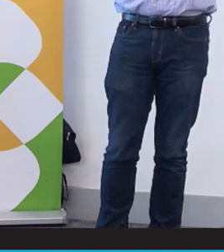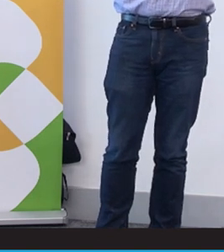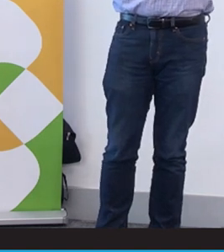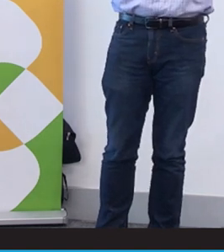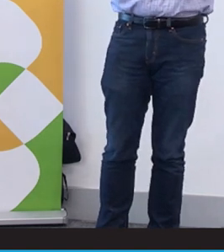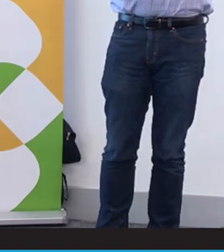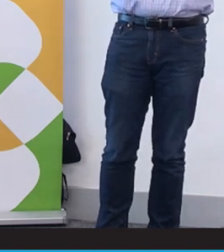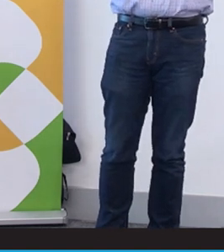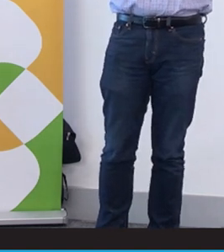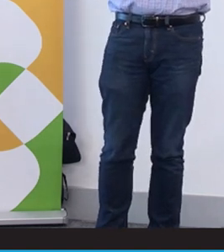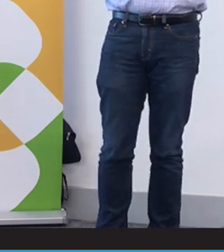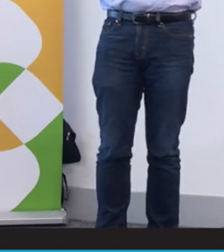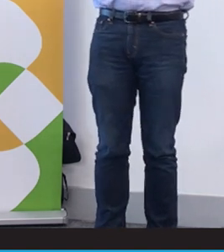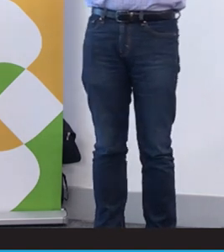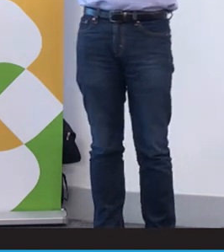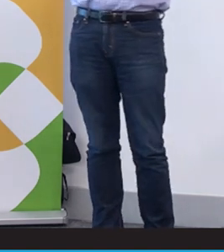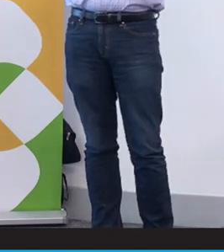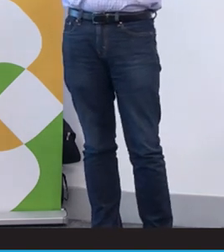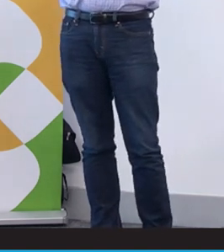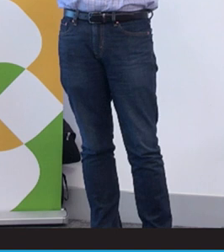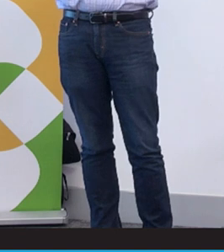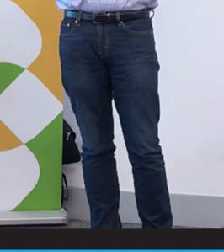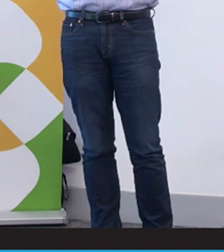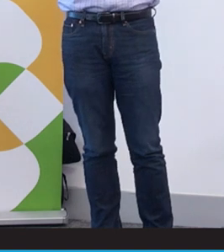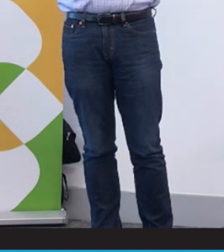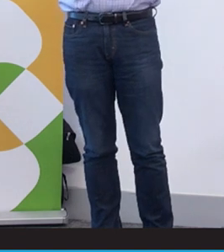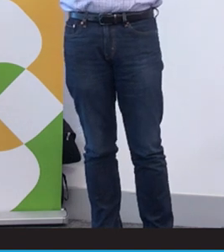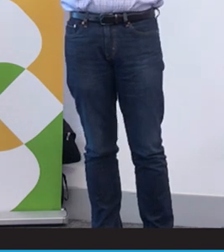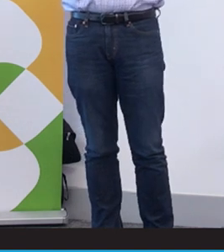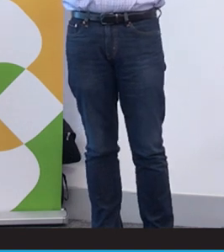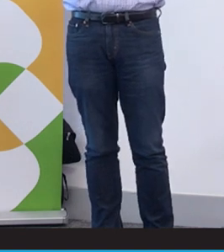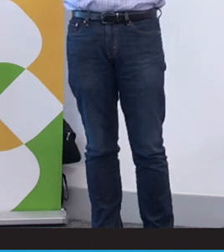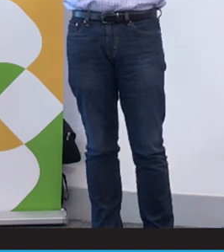network ability, but the Deaf Community and Deaf Australia advocated strongly